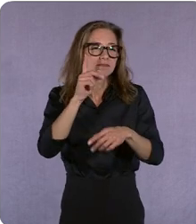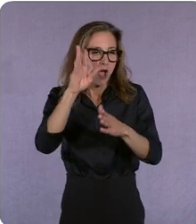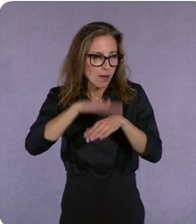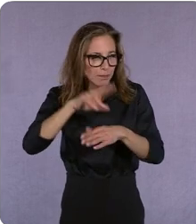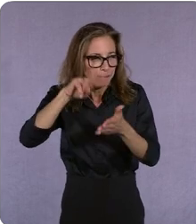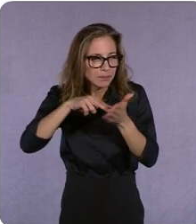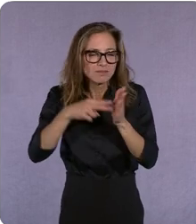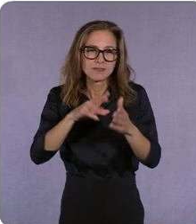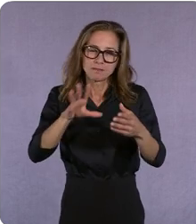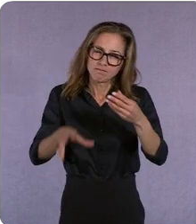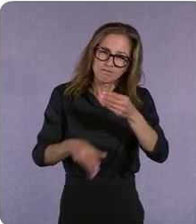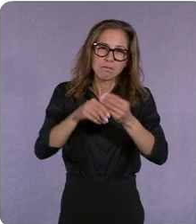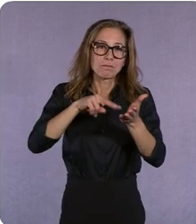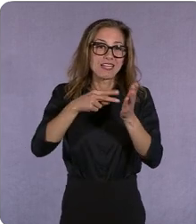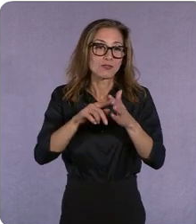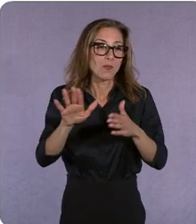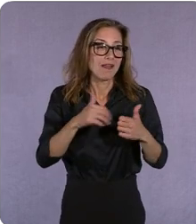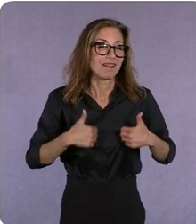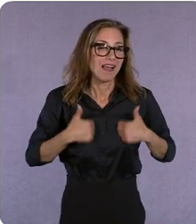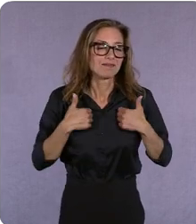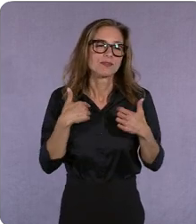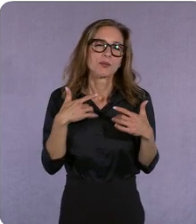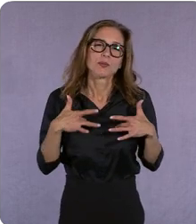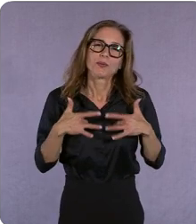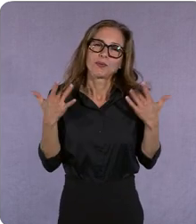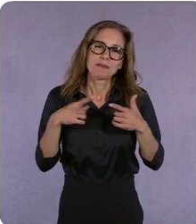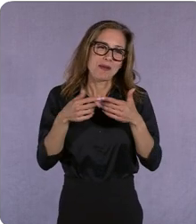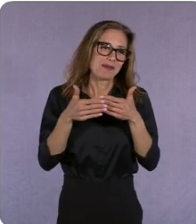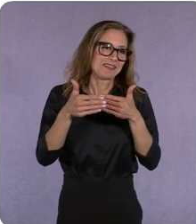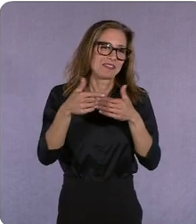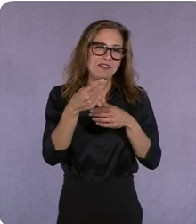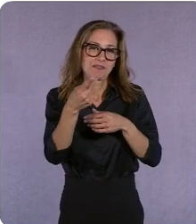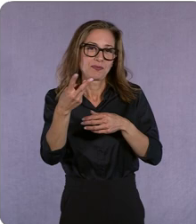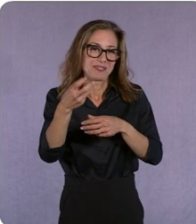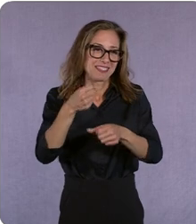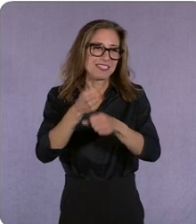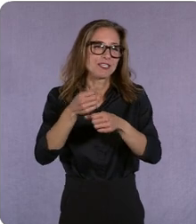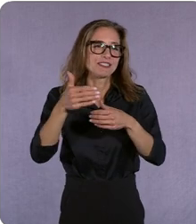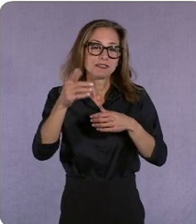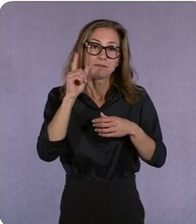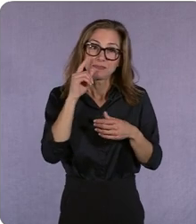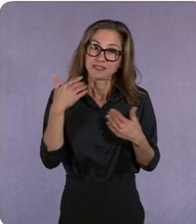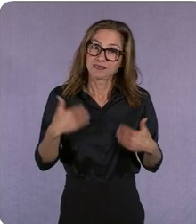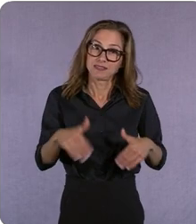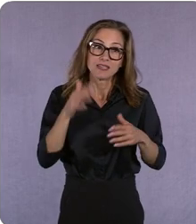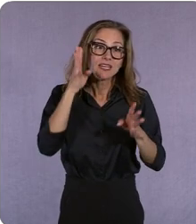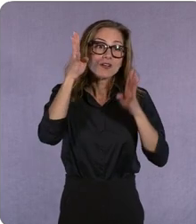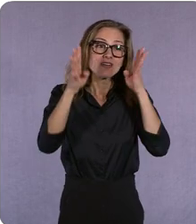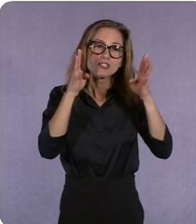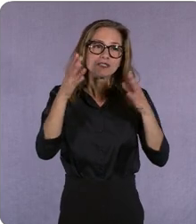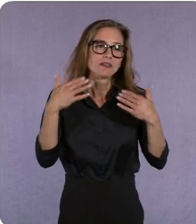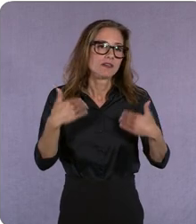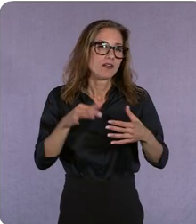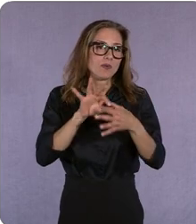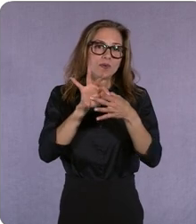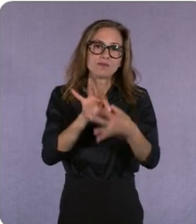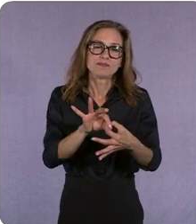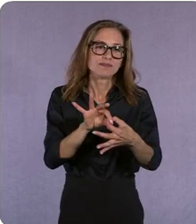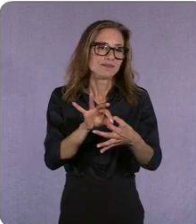um about the next two or three years because i think the innovation around um around storytelling